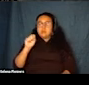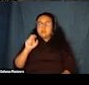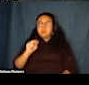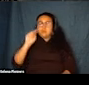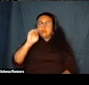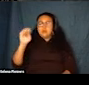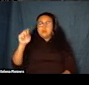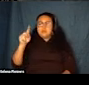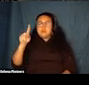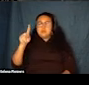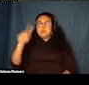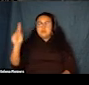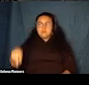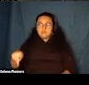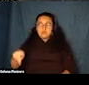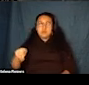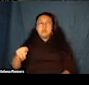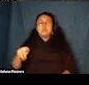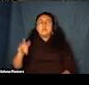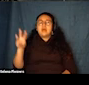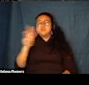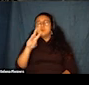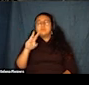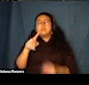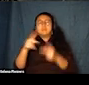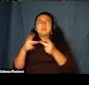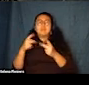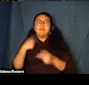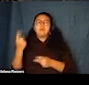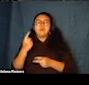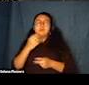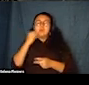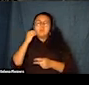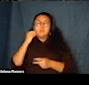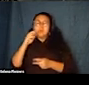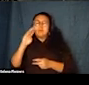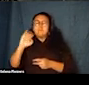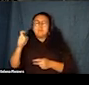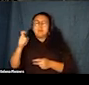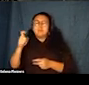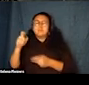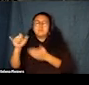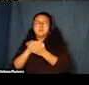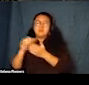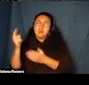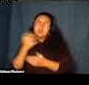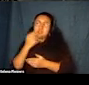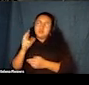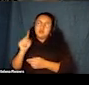minutes west of the place I always call home, which is the Bronx New York, always have to shout that out. I am an African American man with a freshly shaved